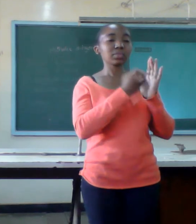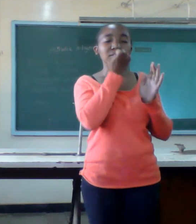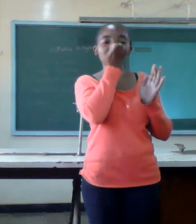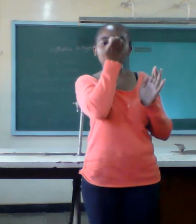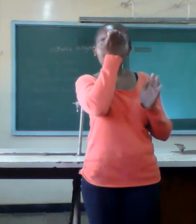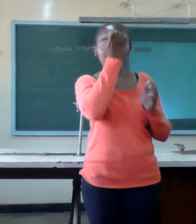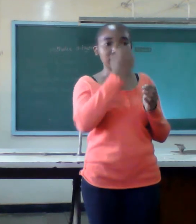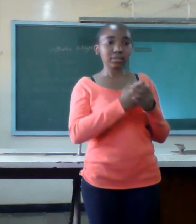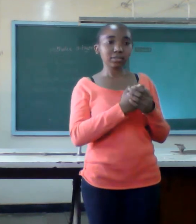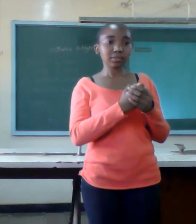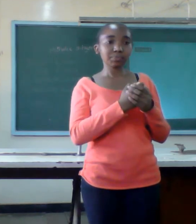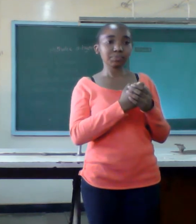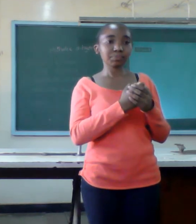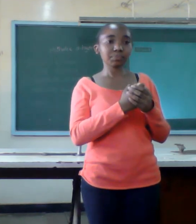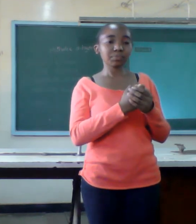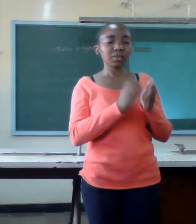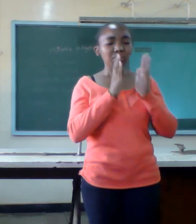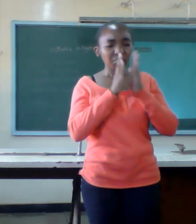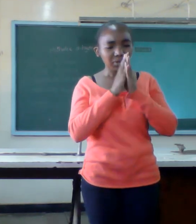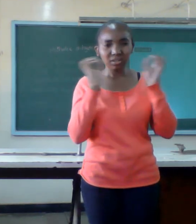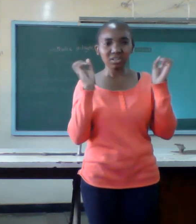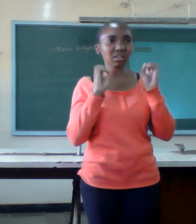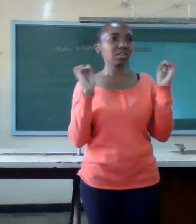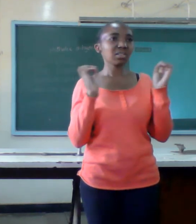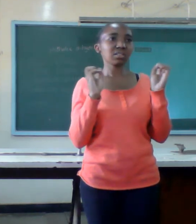as unforgiveness